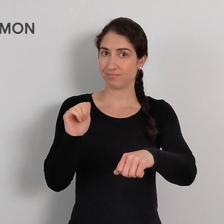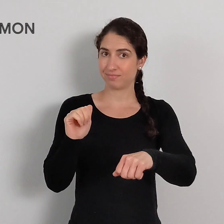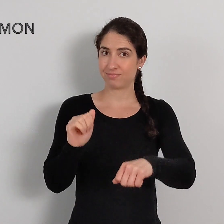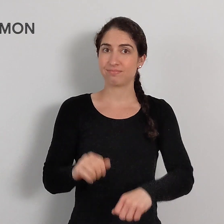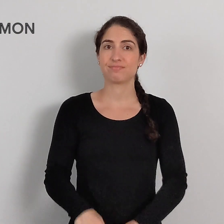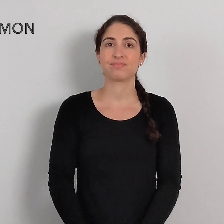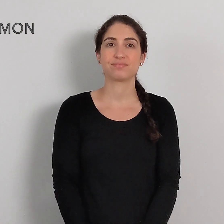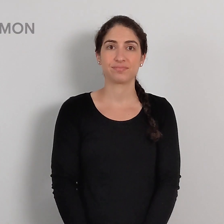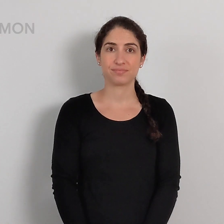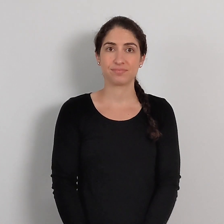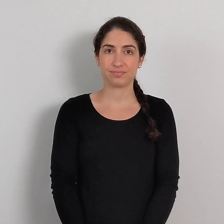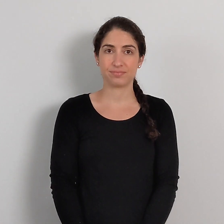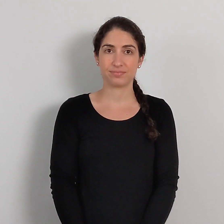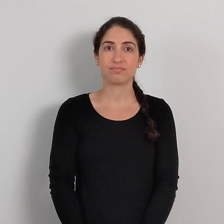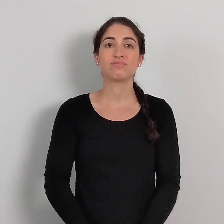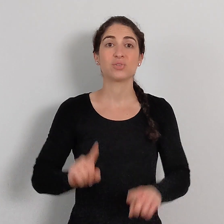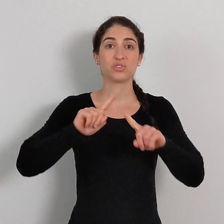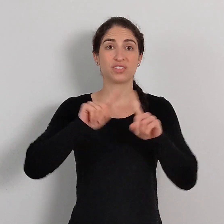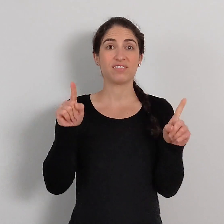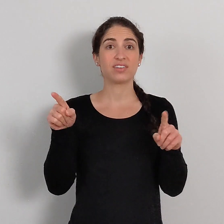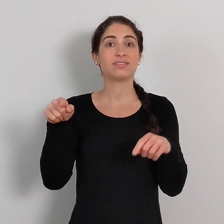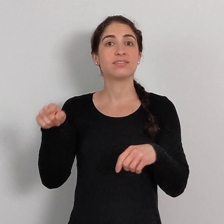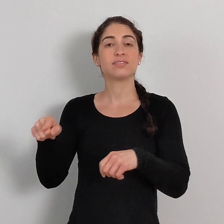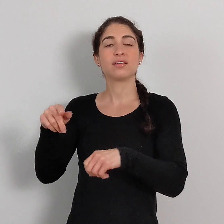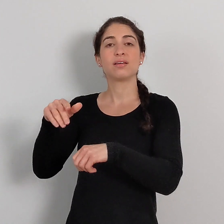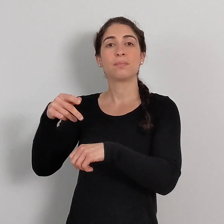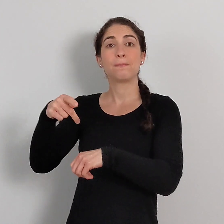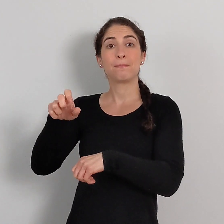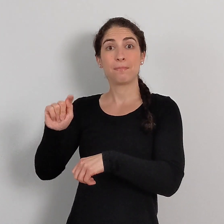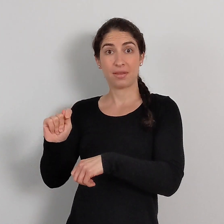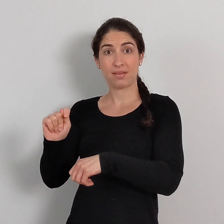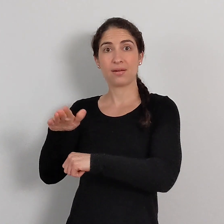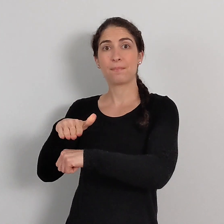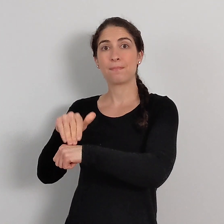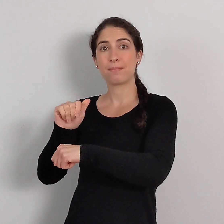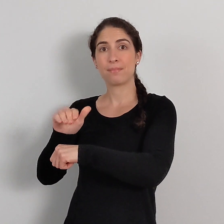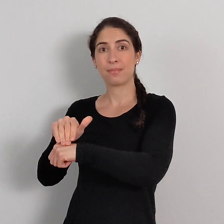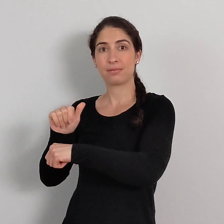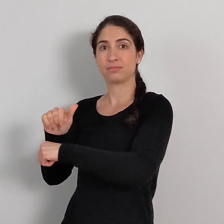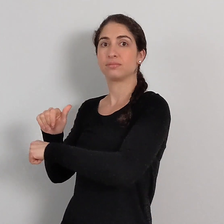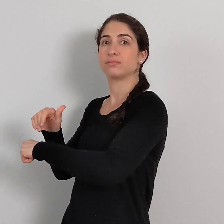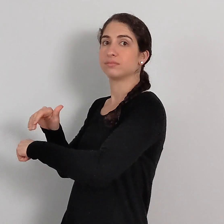SUMMON, or "call". So the difference: "pet" / PET,